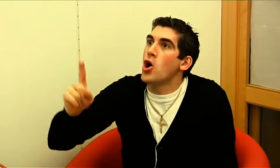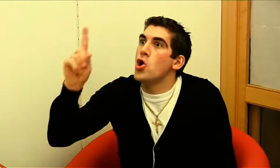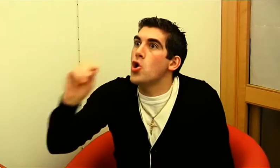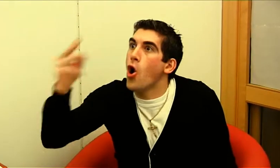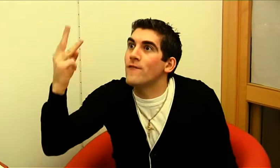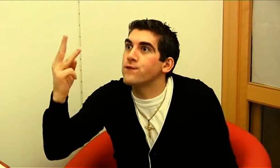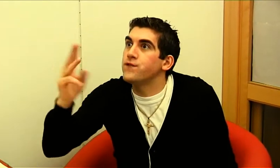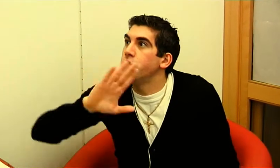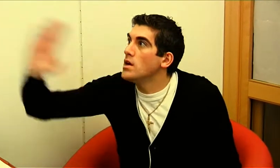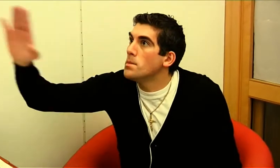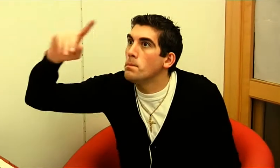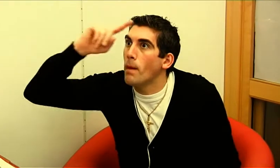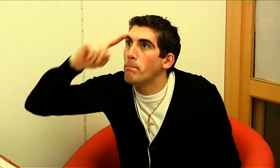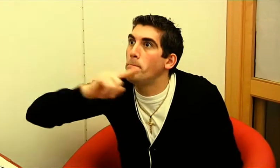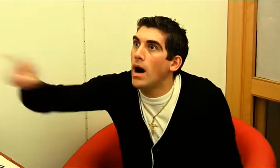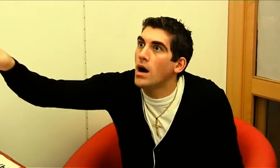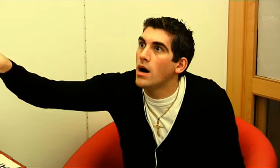LÅW is her father!